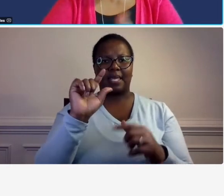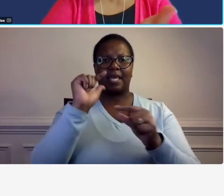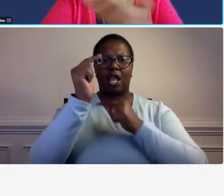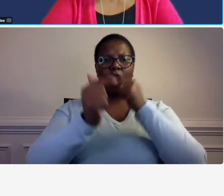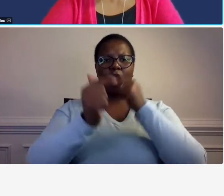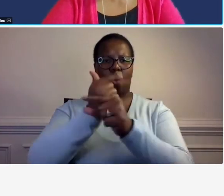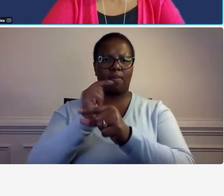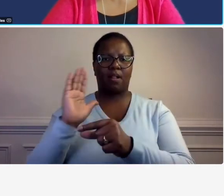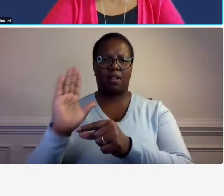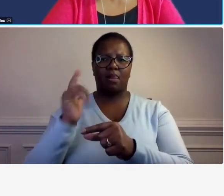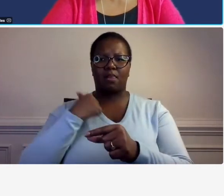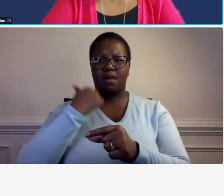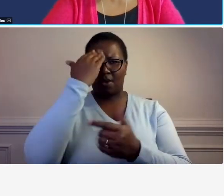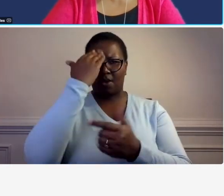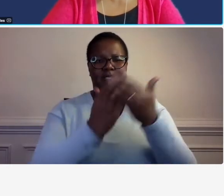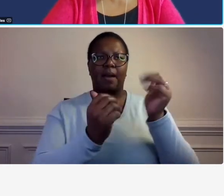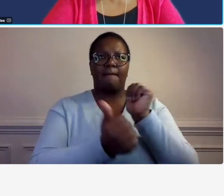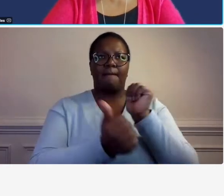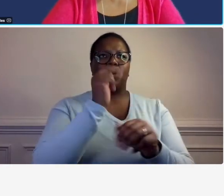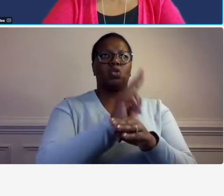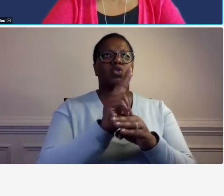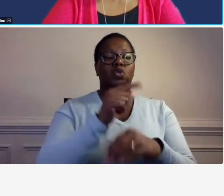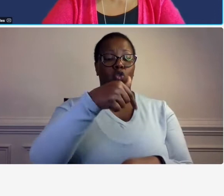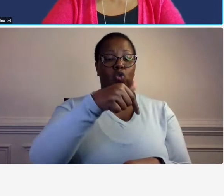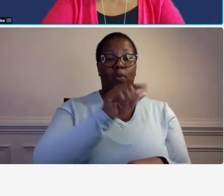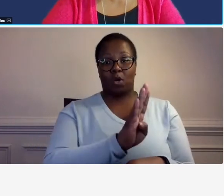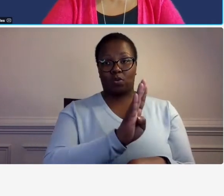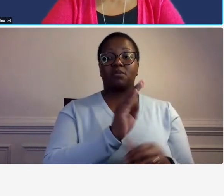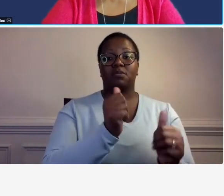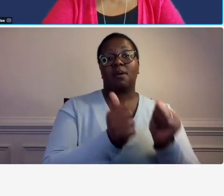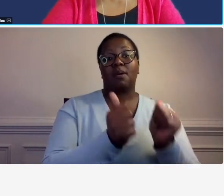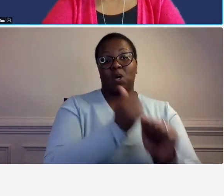quick books yet because i know for first-hand experience that a lot of firms do use quickbooks